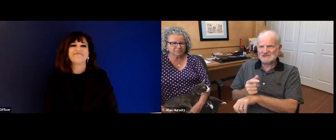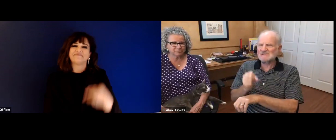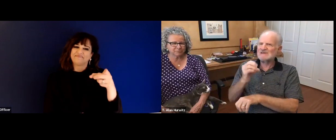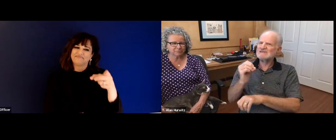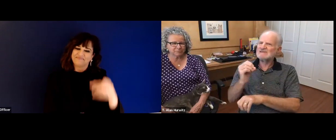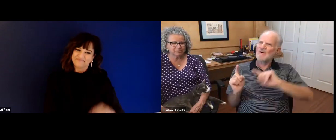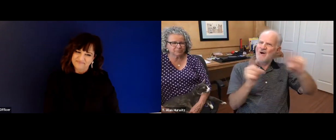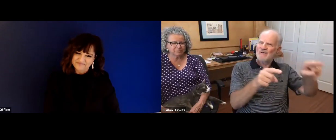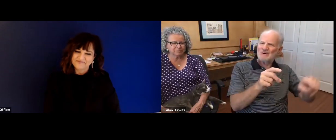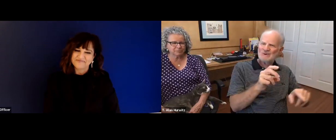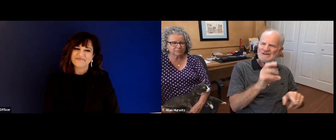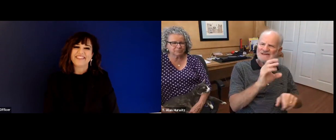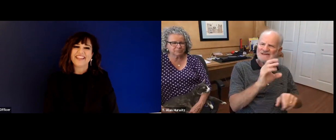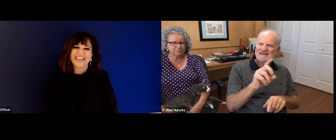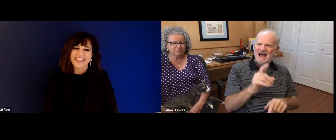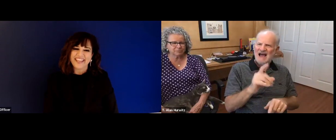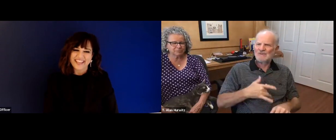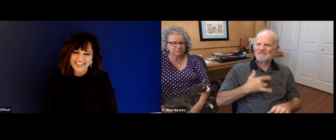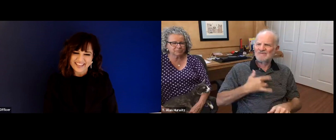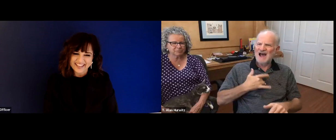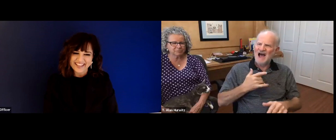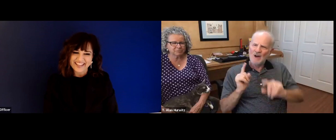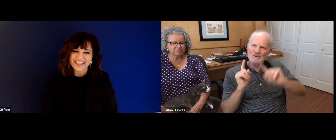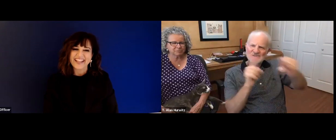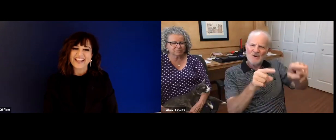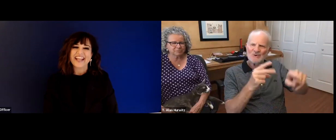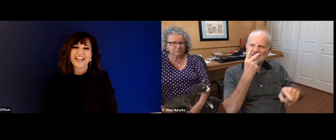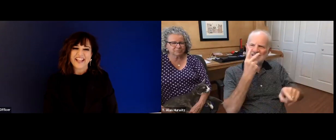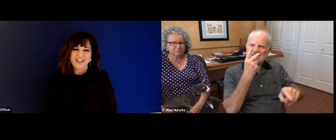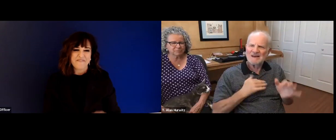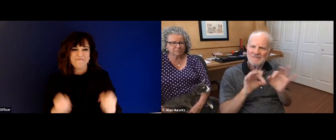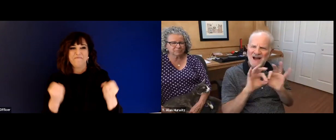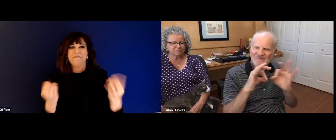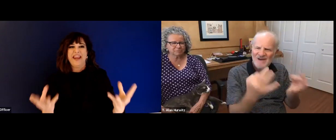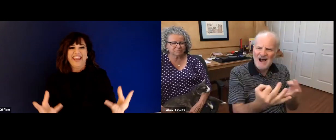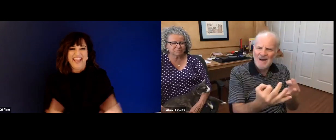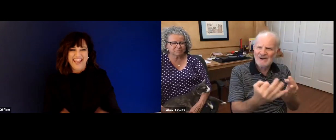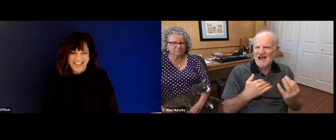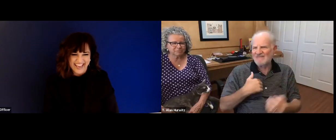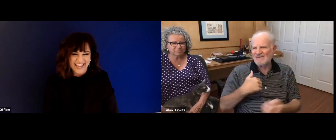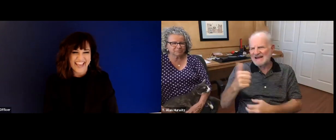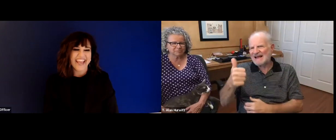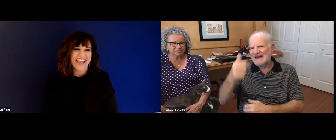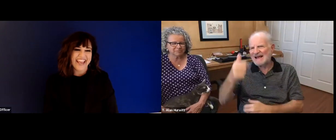You know, not only independence, I'll go further. I didn't have